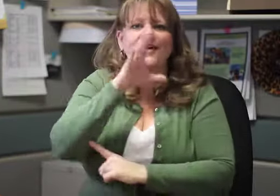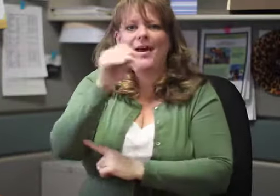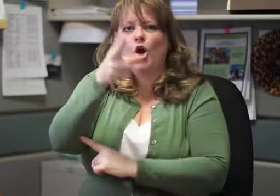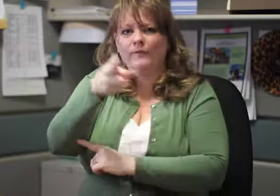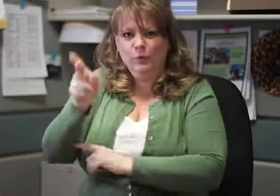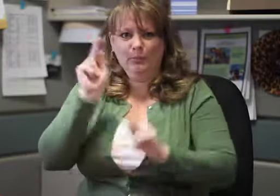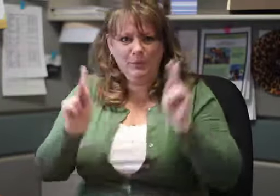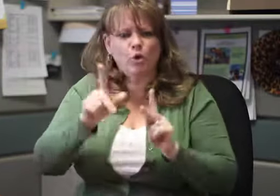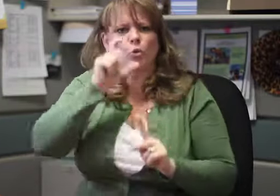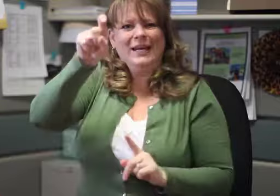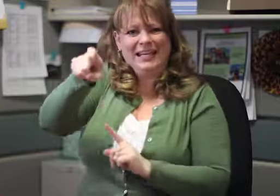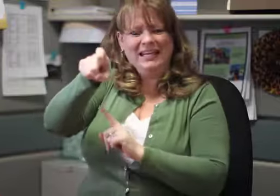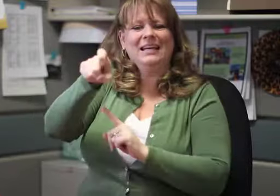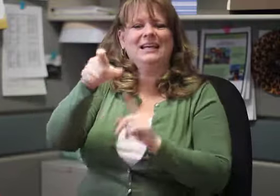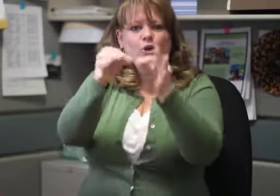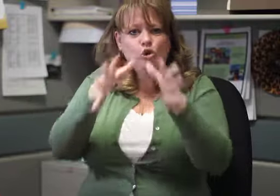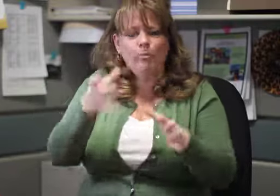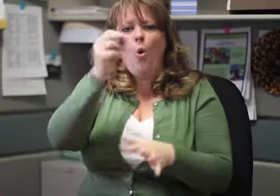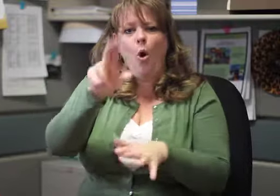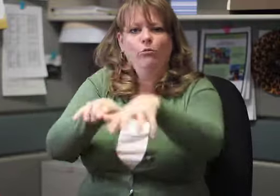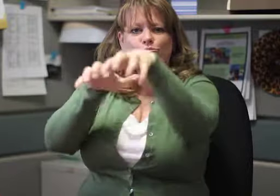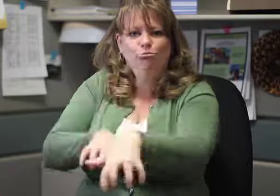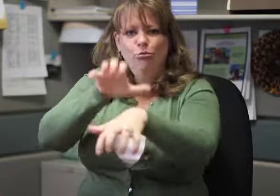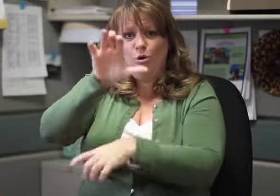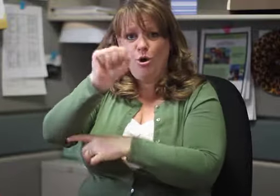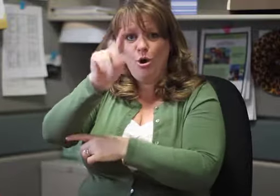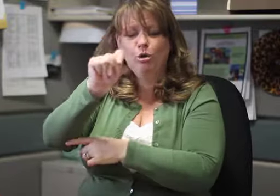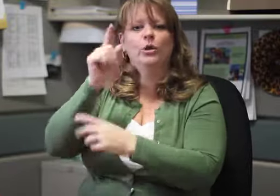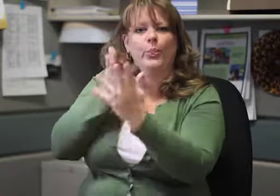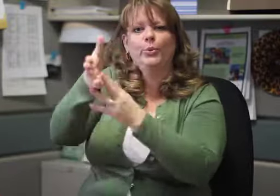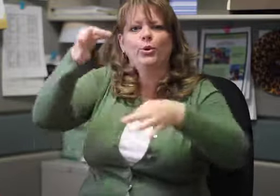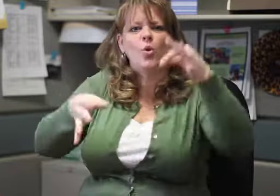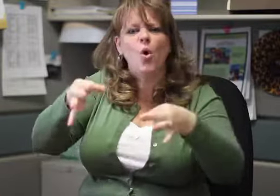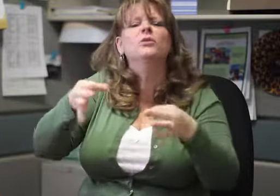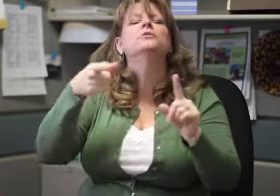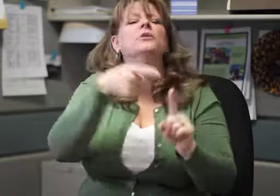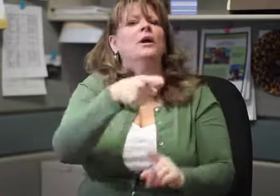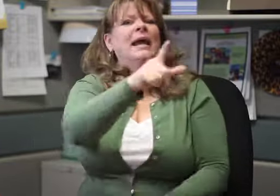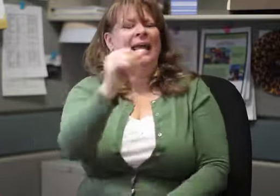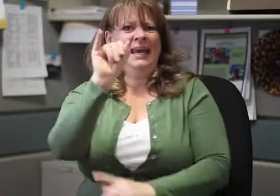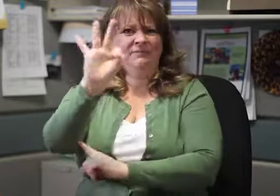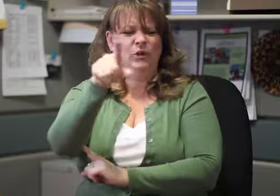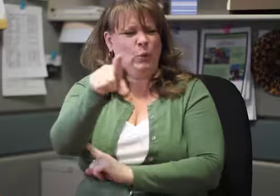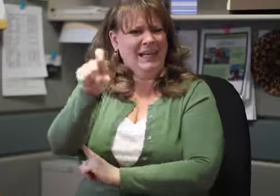of services for deaf and hard of hearing individuals who require interpreter or CART services in the entire state of Colorado.